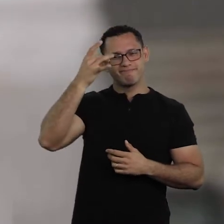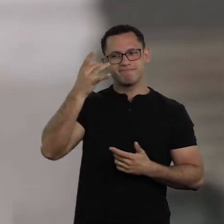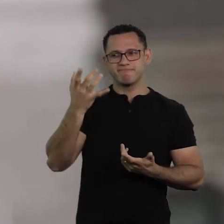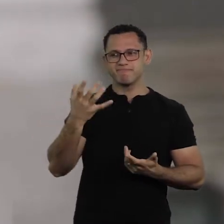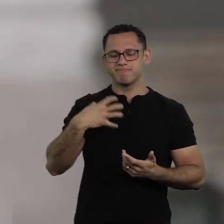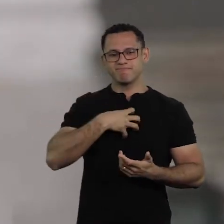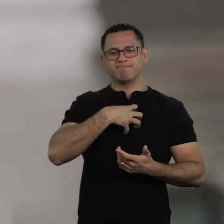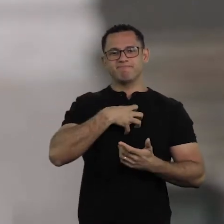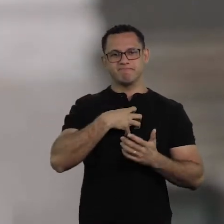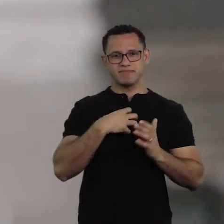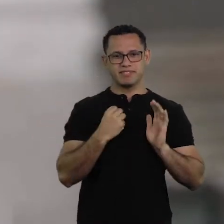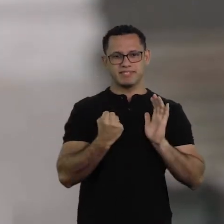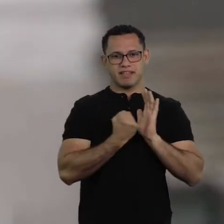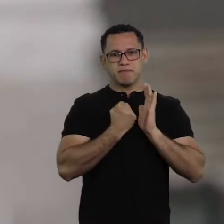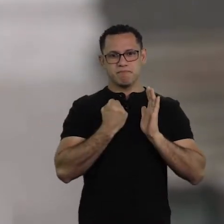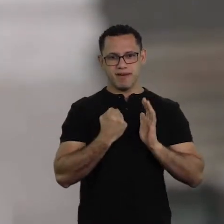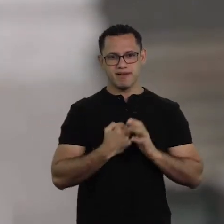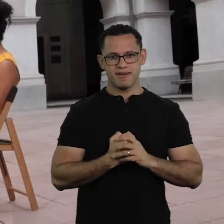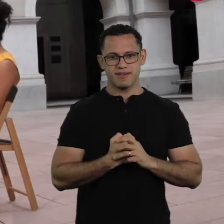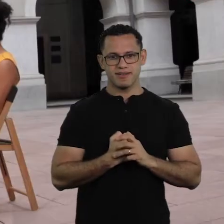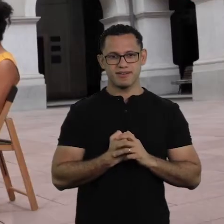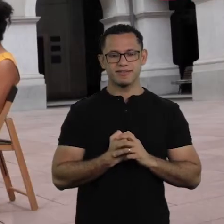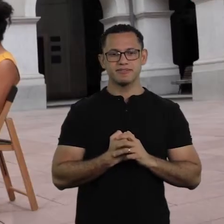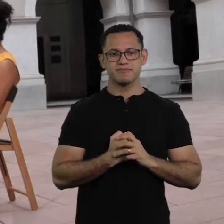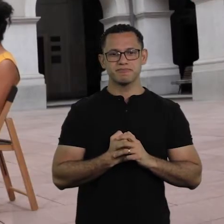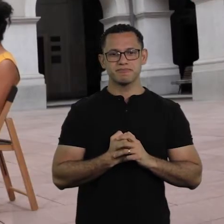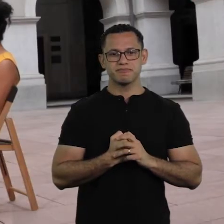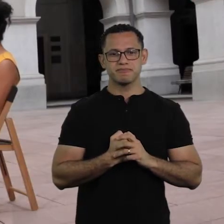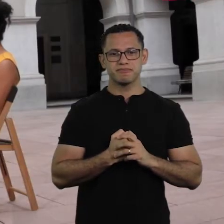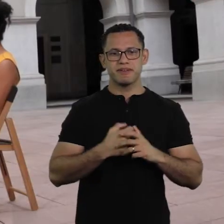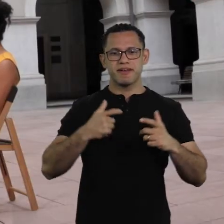a place where one could